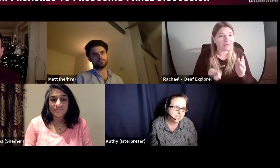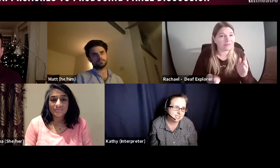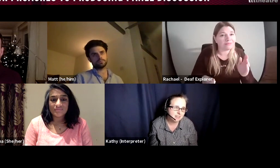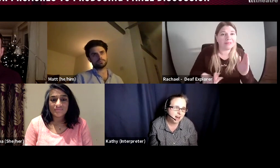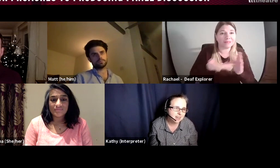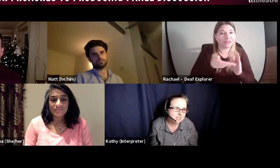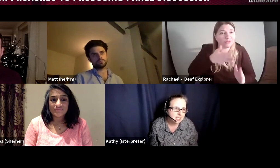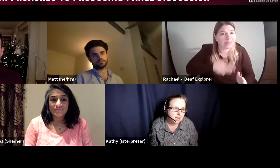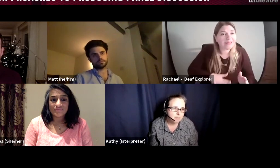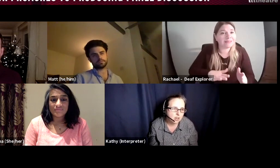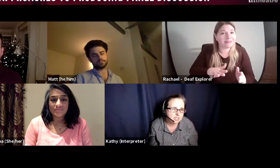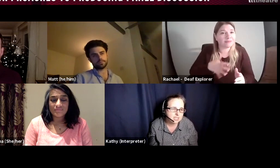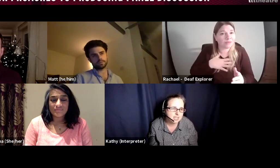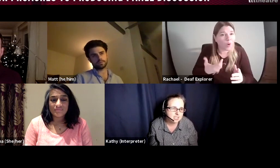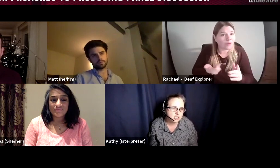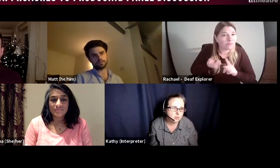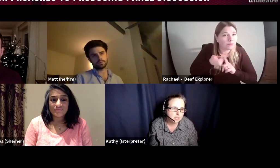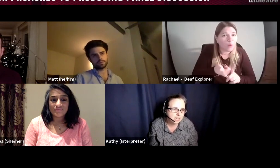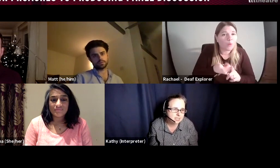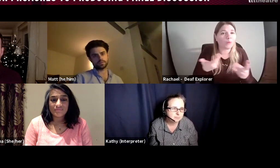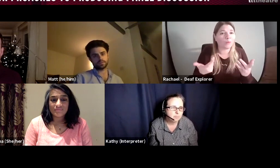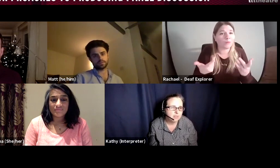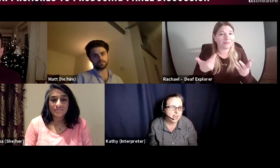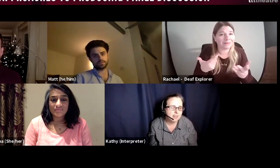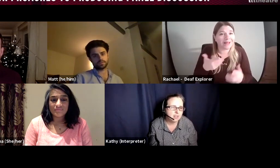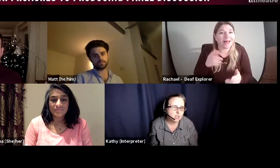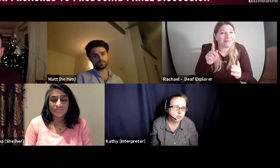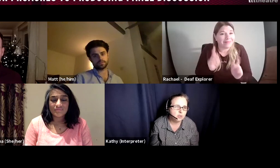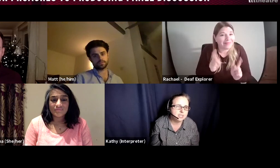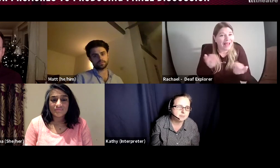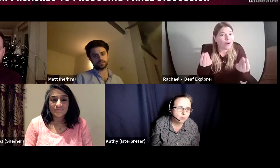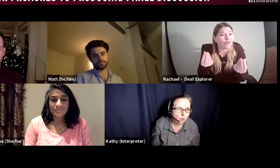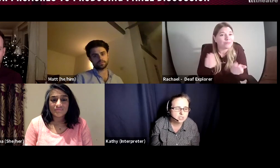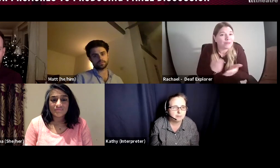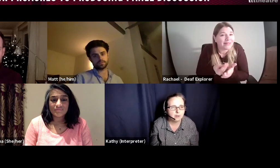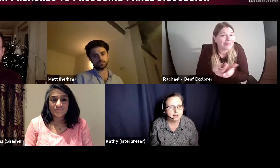a deaf artist because there is the additional needs there that you need support in applying for